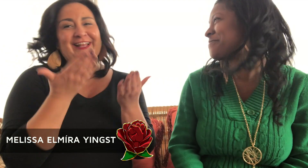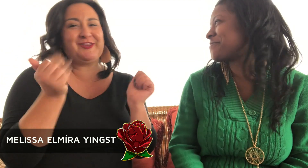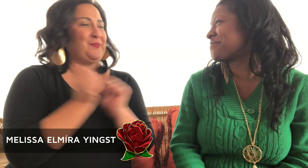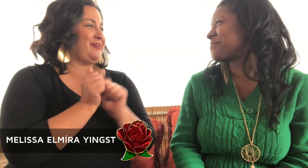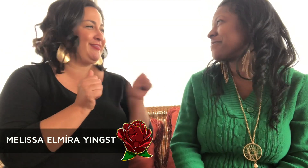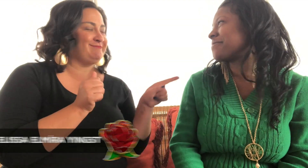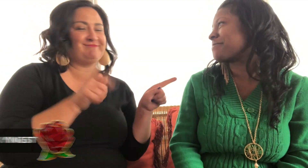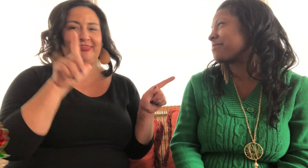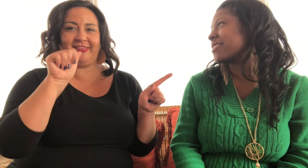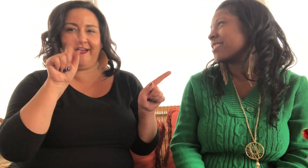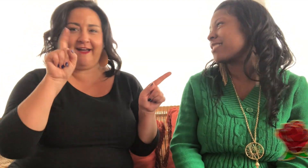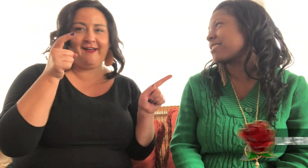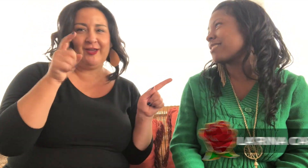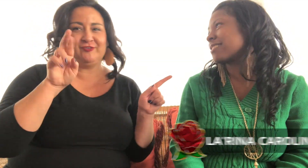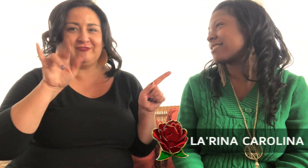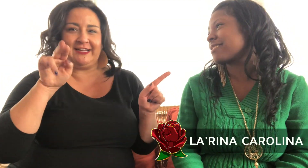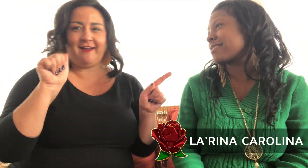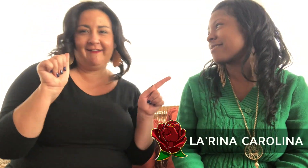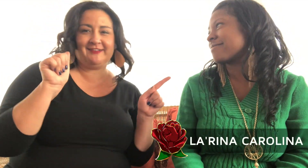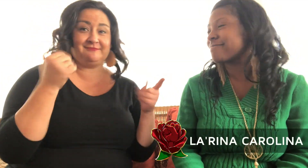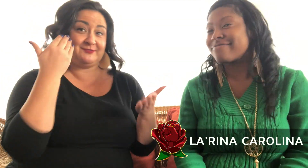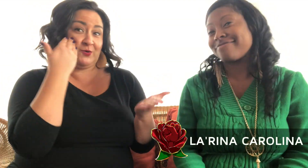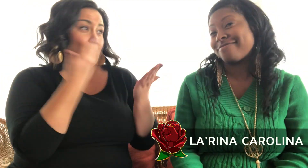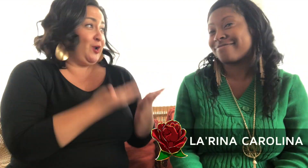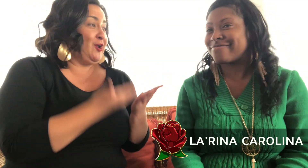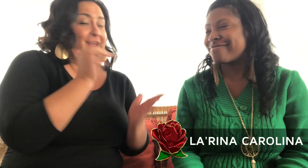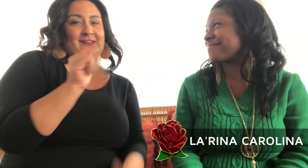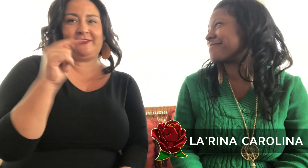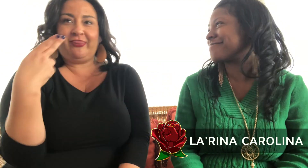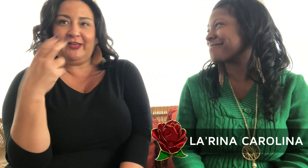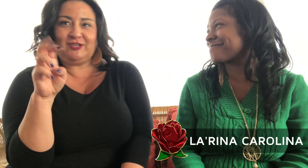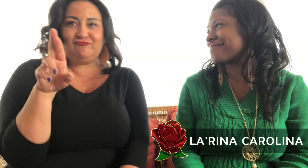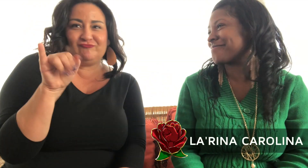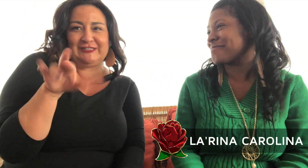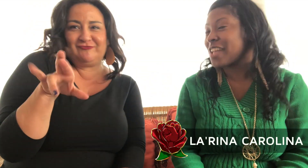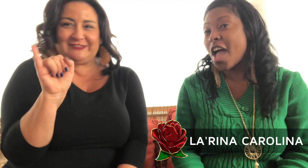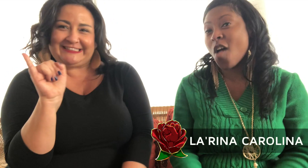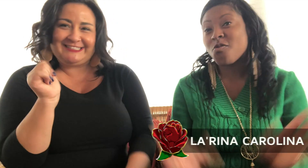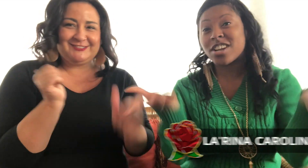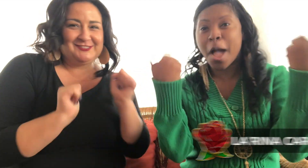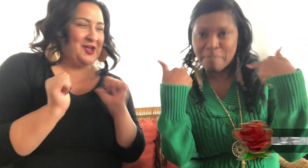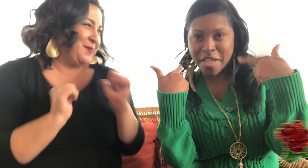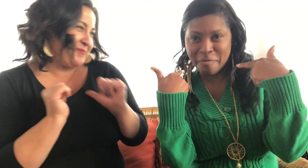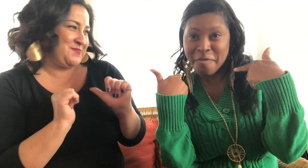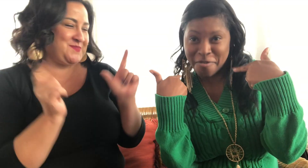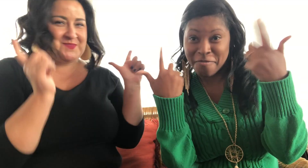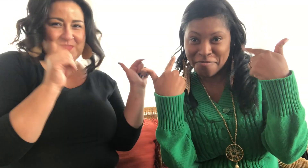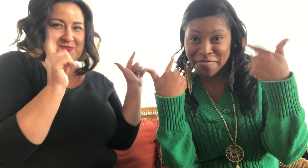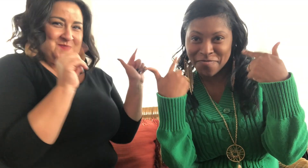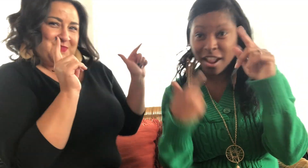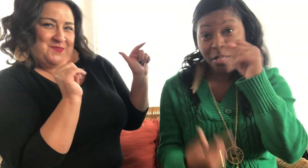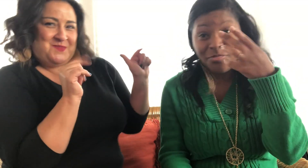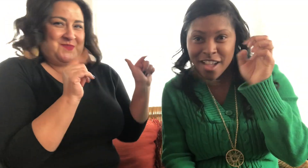I'm here with La'Rina Carolina, known for her show, "The RiRiShow." That's me.